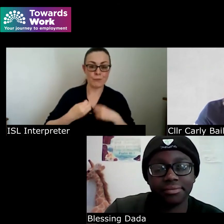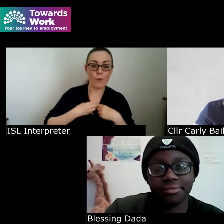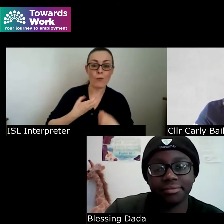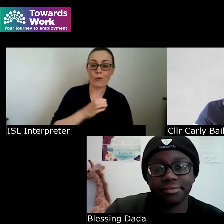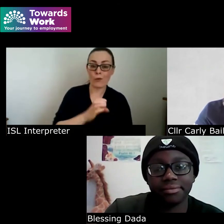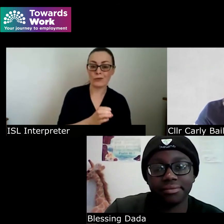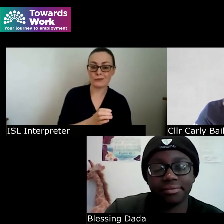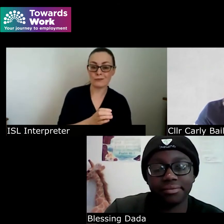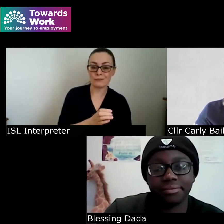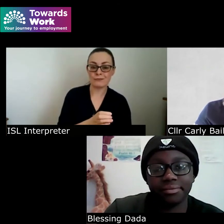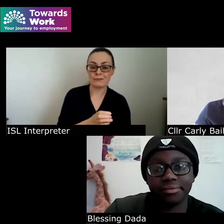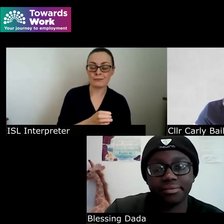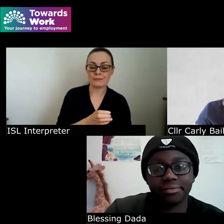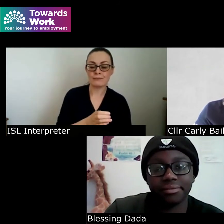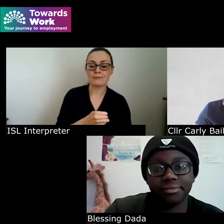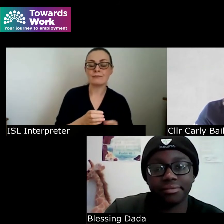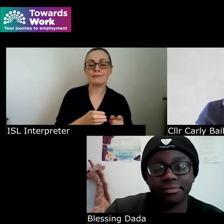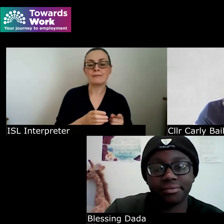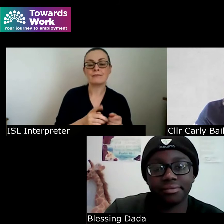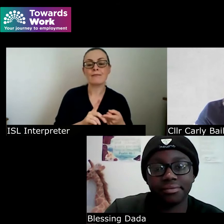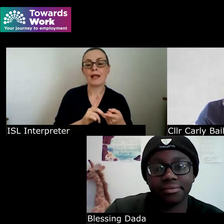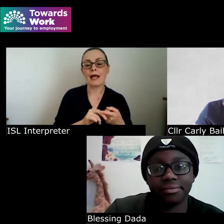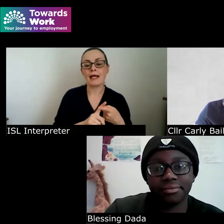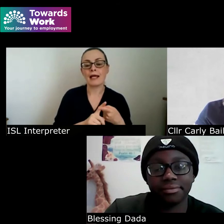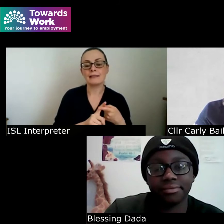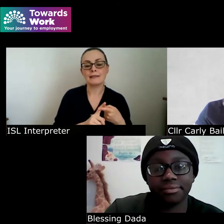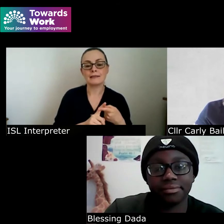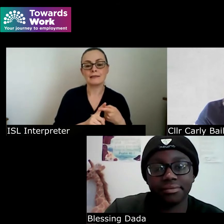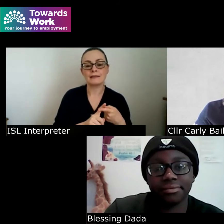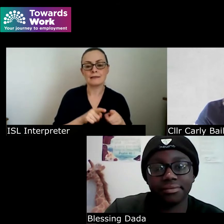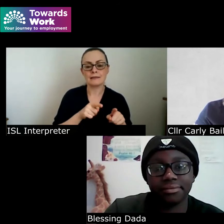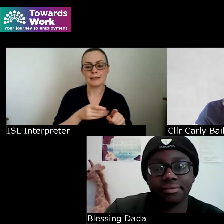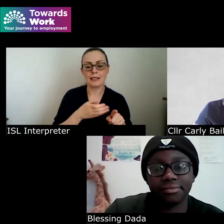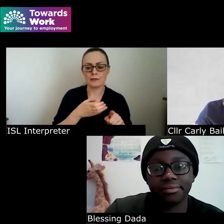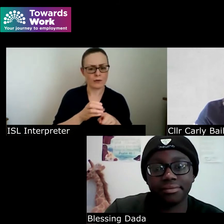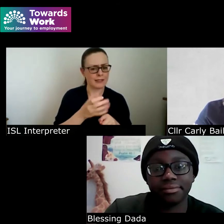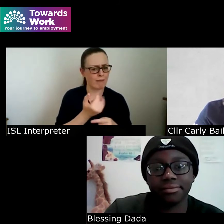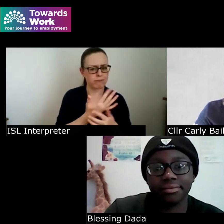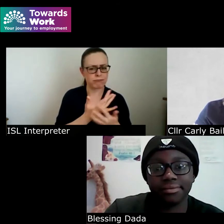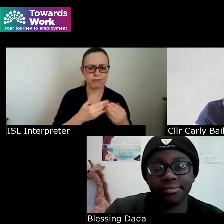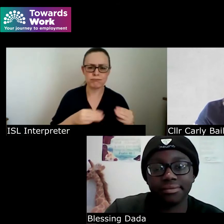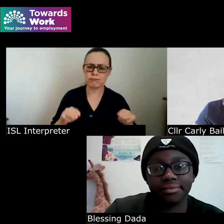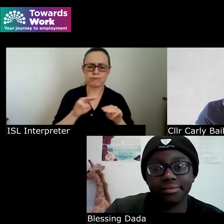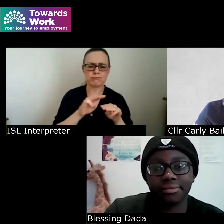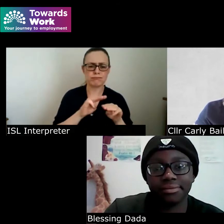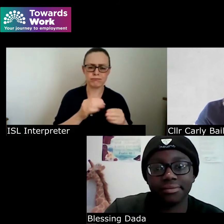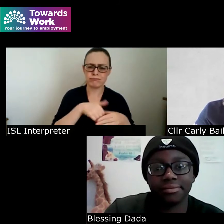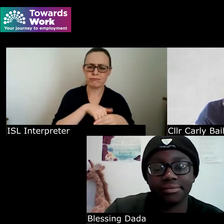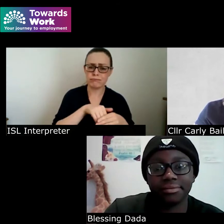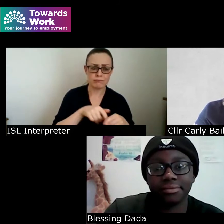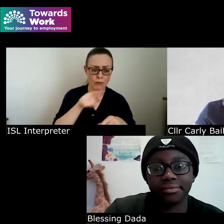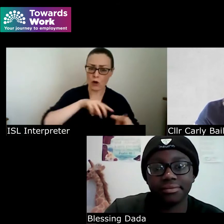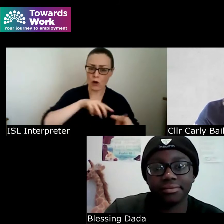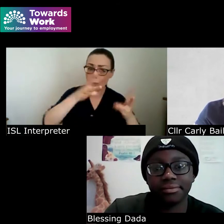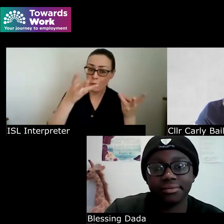um and uh she she's been doing today with loads of people uh around the world actually to be honest